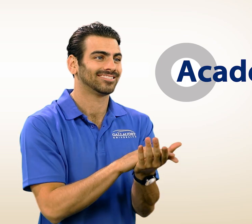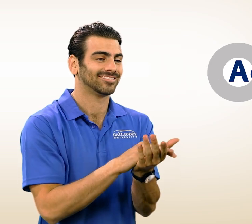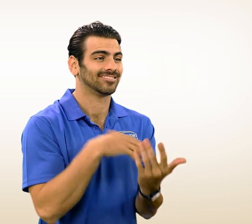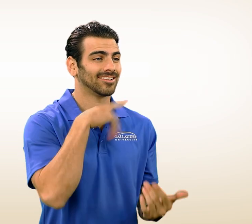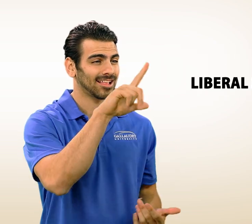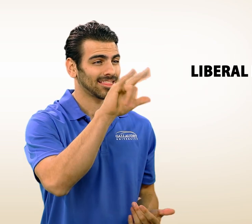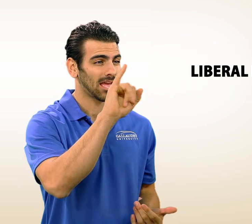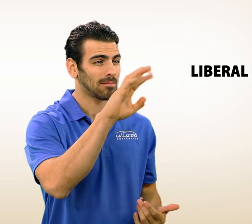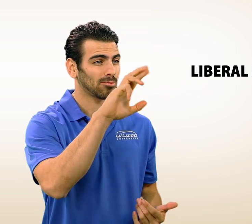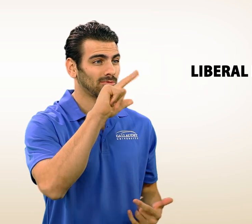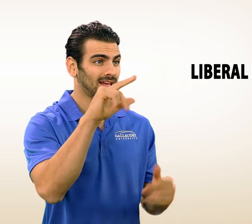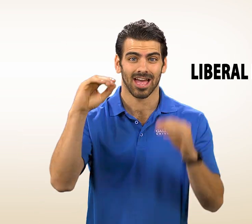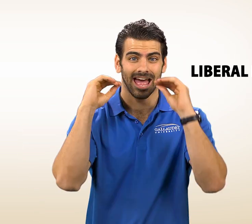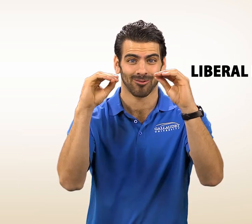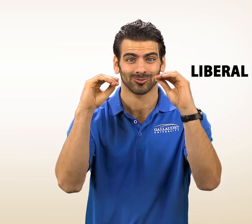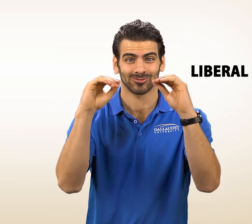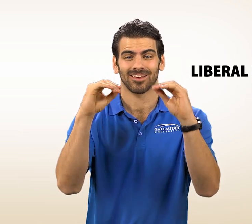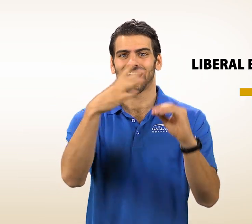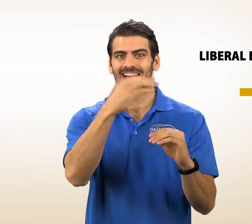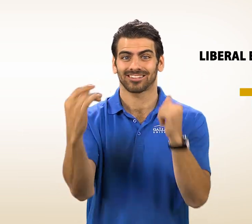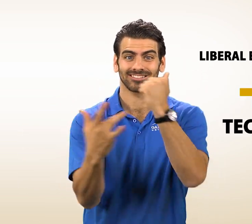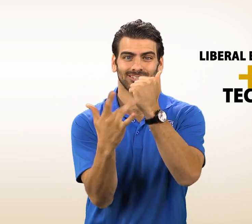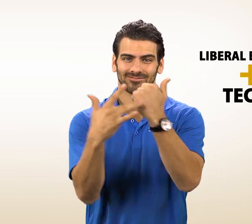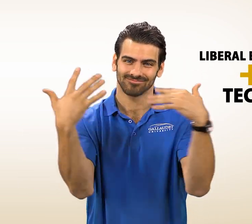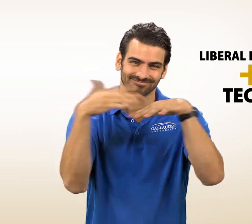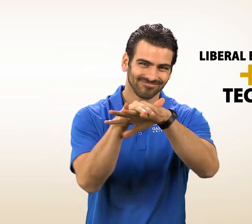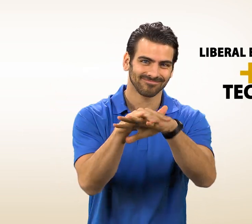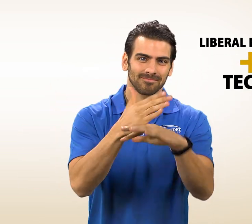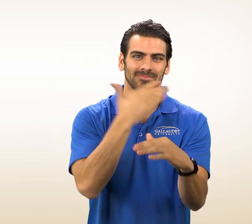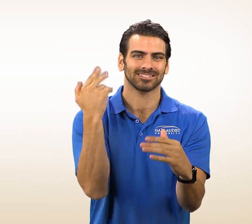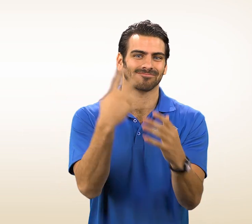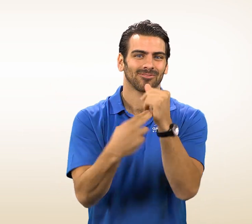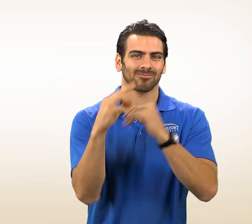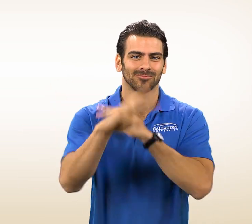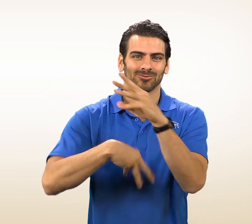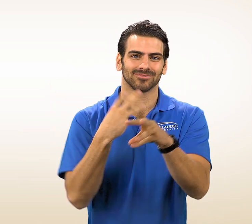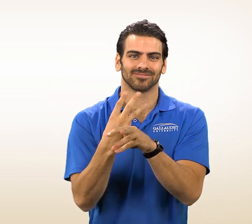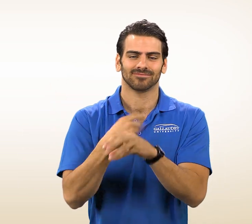With an academic focus on liberal education and integrated technology, it's the best of both worlds.